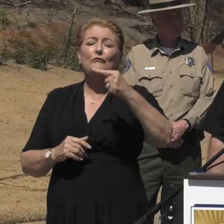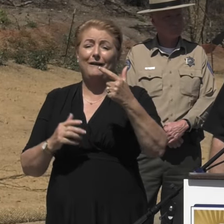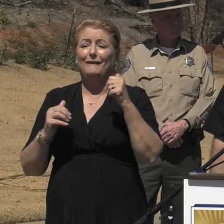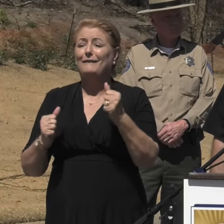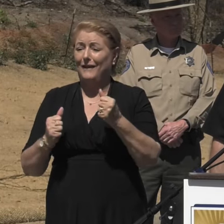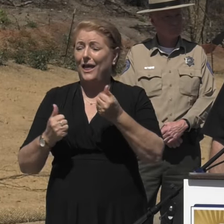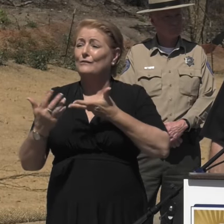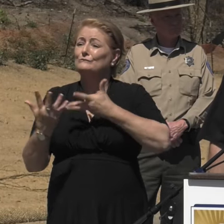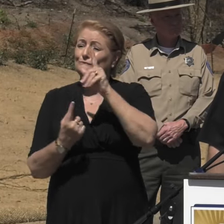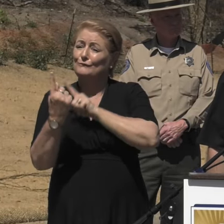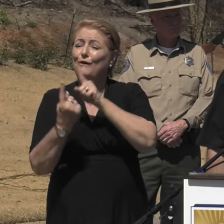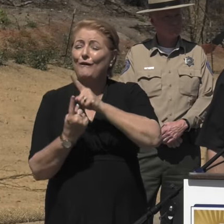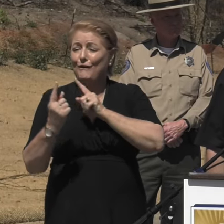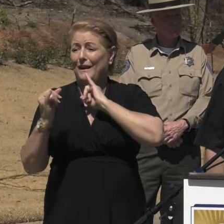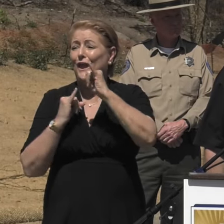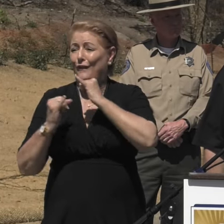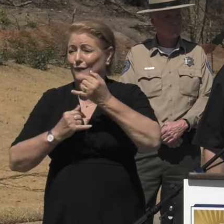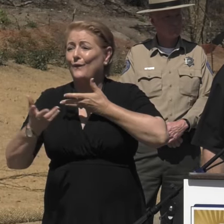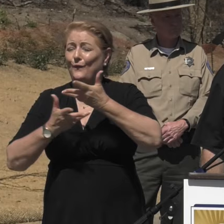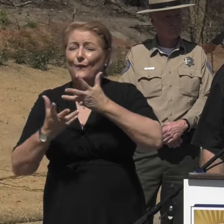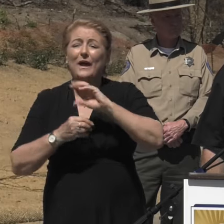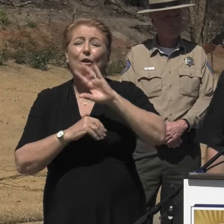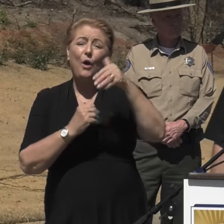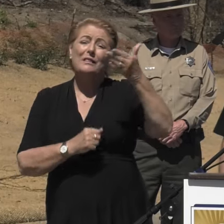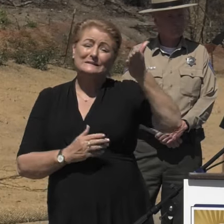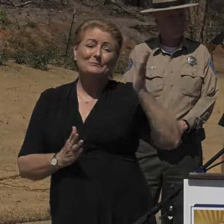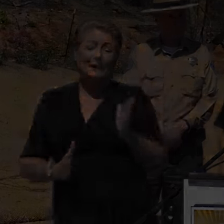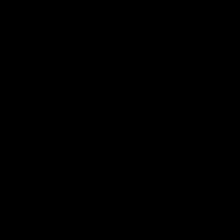Thank you all for attending and again, all of our speakers are available for one-on-ones.